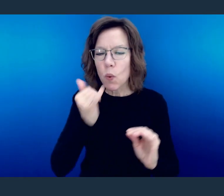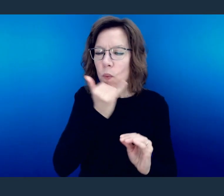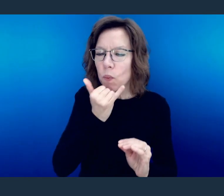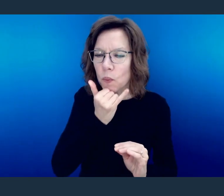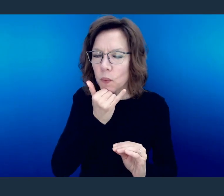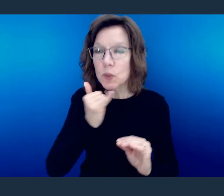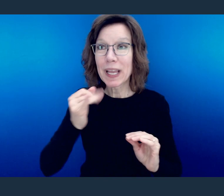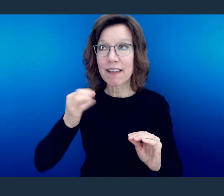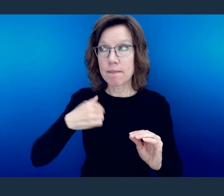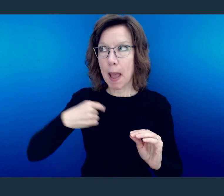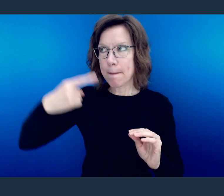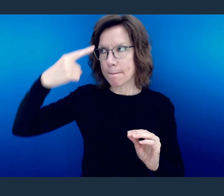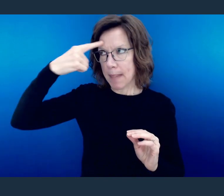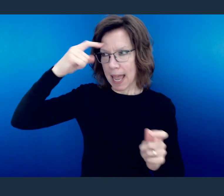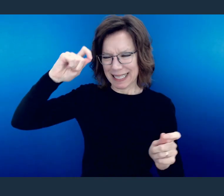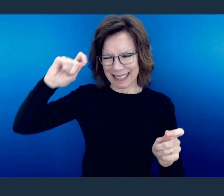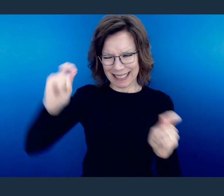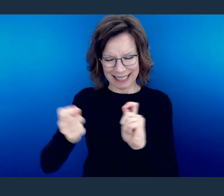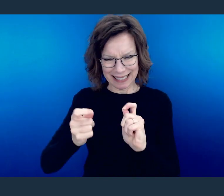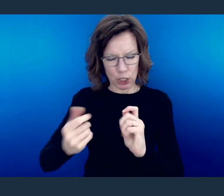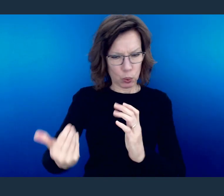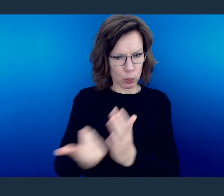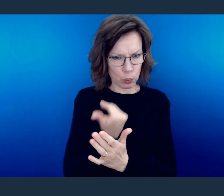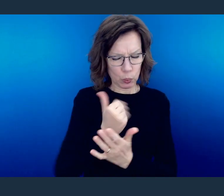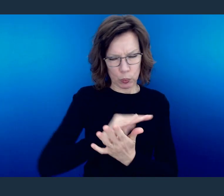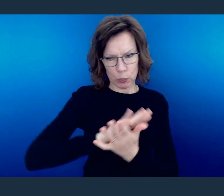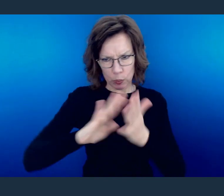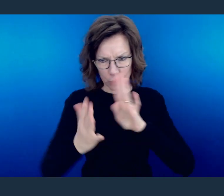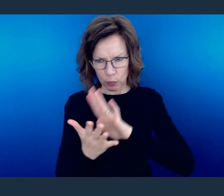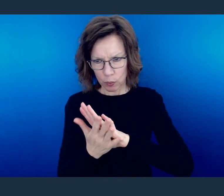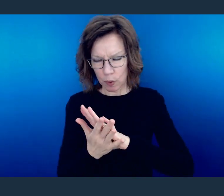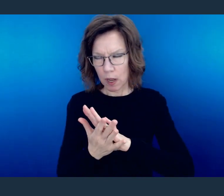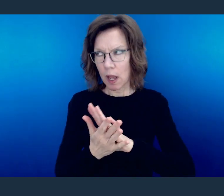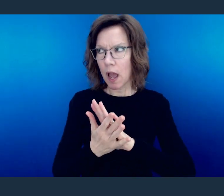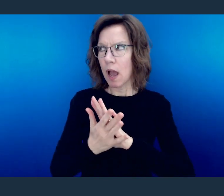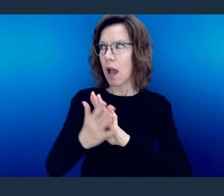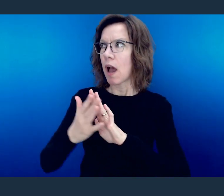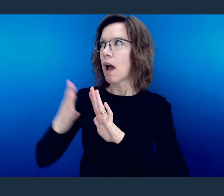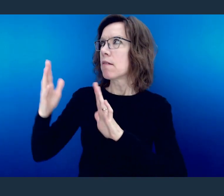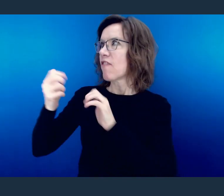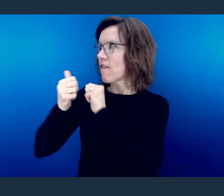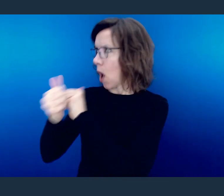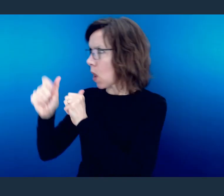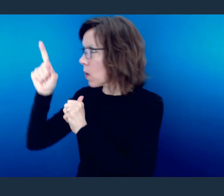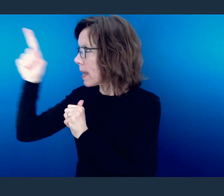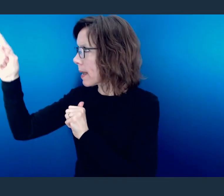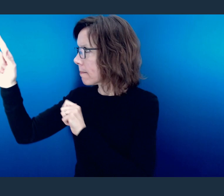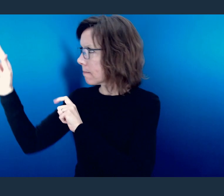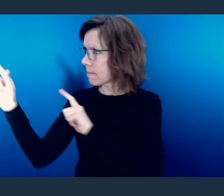It means that when your mind is renewed, you will know how to live morally according to